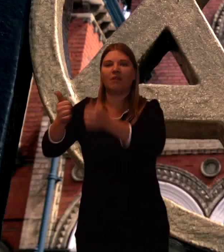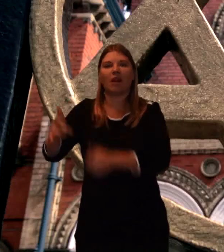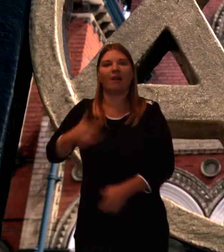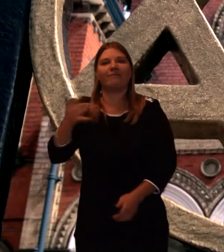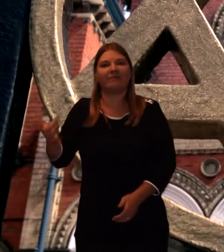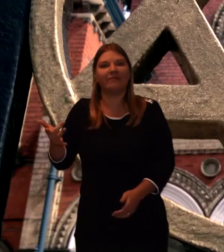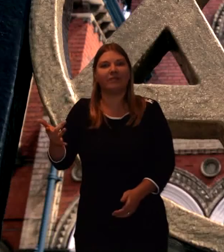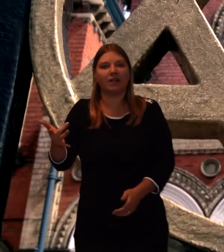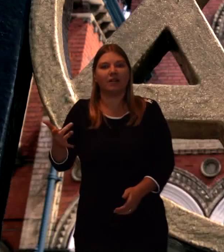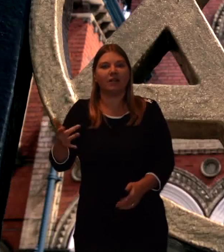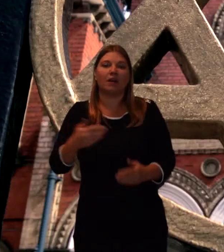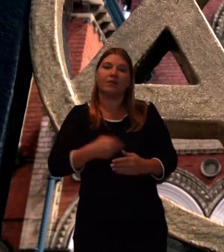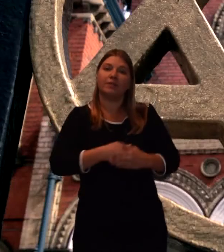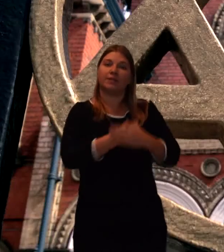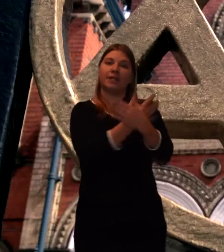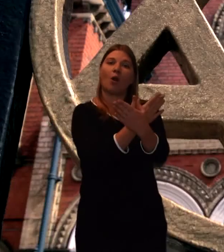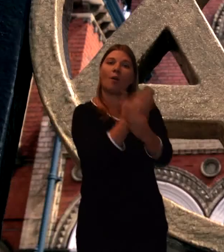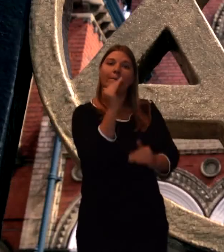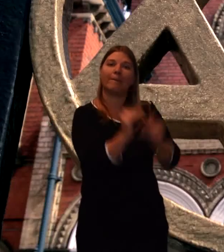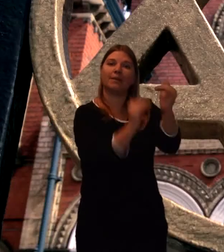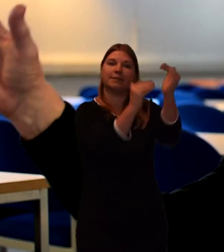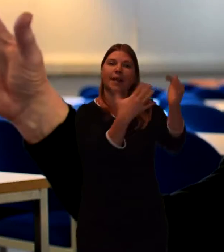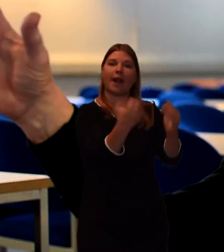And many synagogues will have a tree of remembrance.